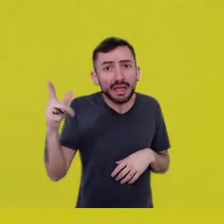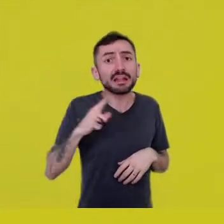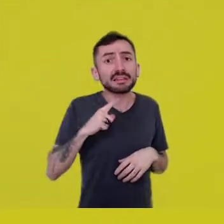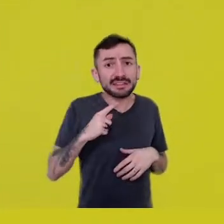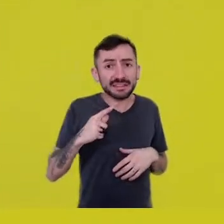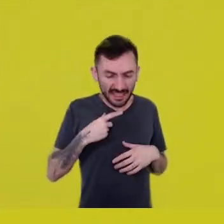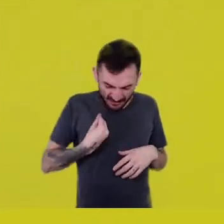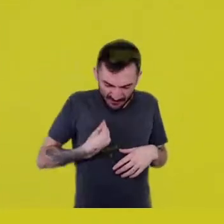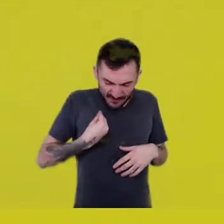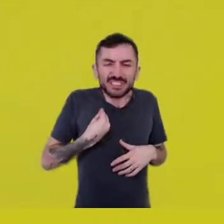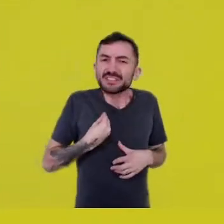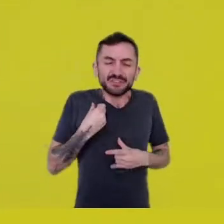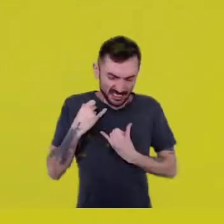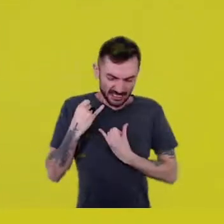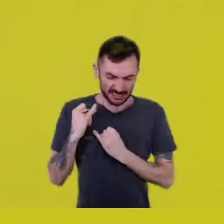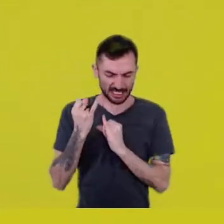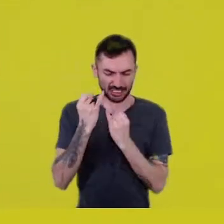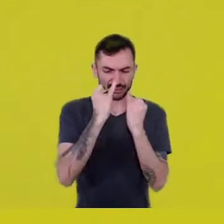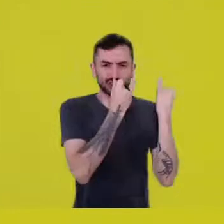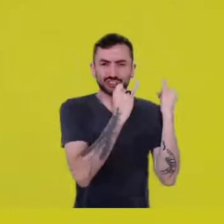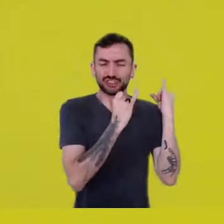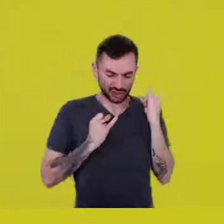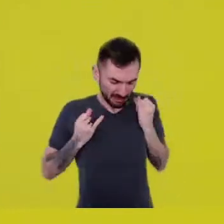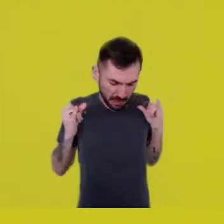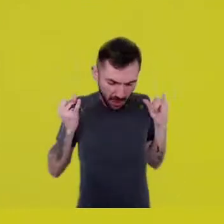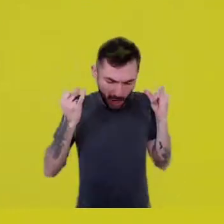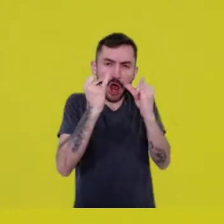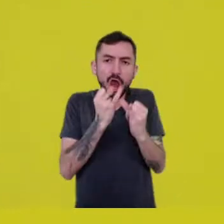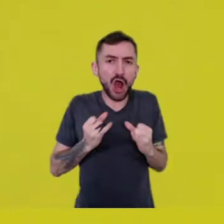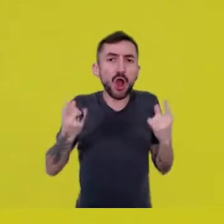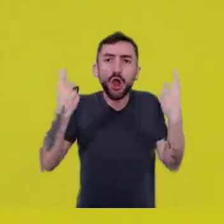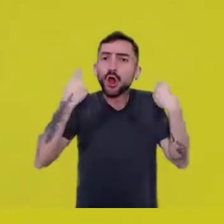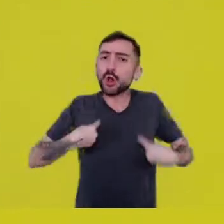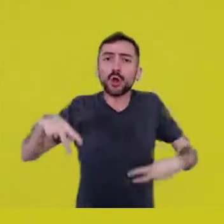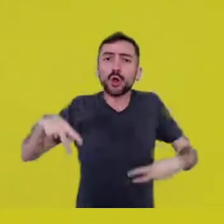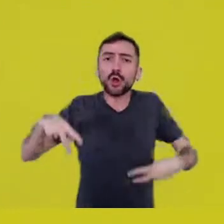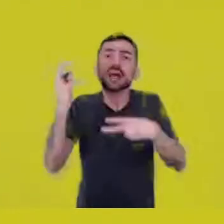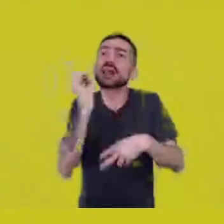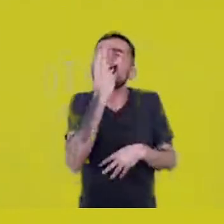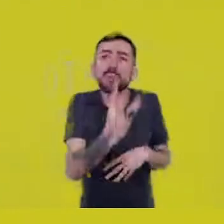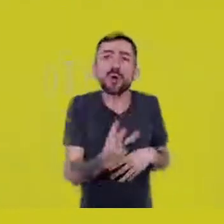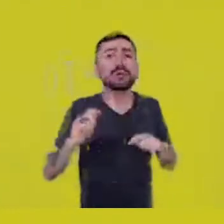so much gift, so many good things to contribute and spread in the world,